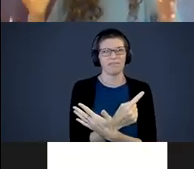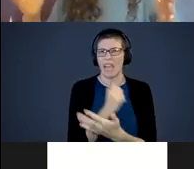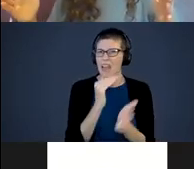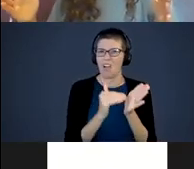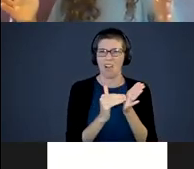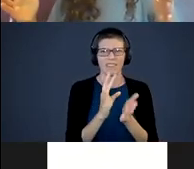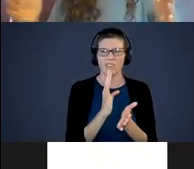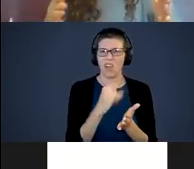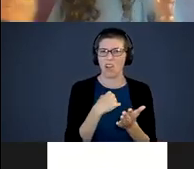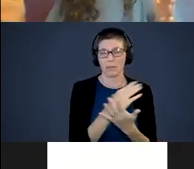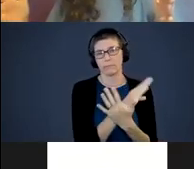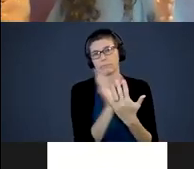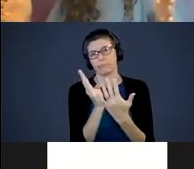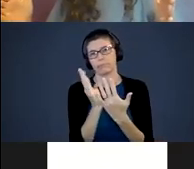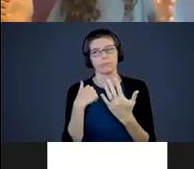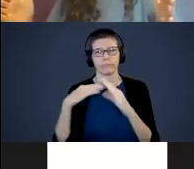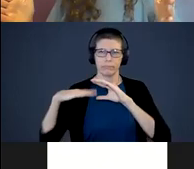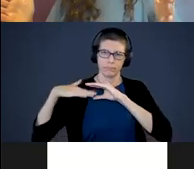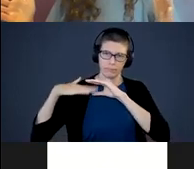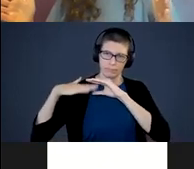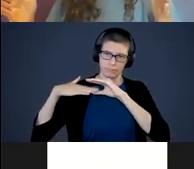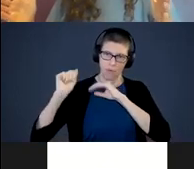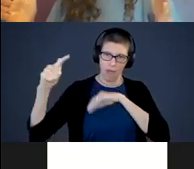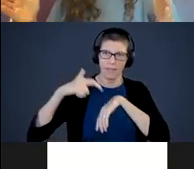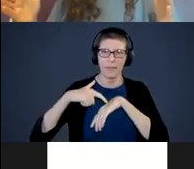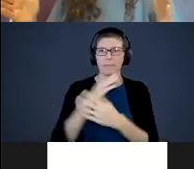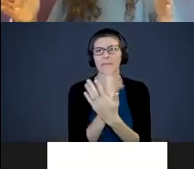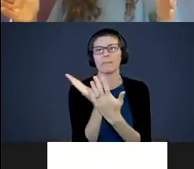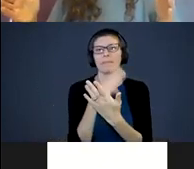to ten being I talk all the time. Where do you fall on that scale?